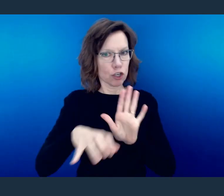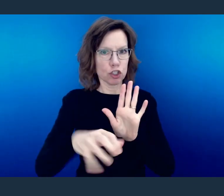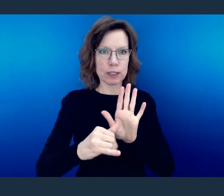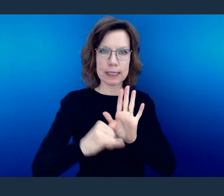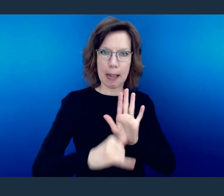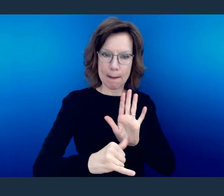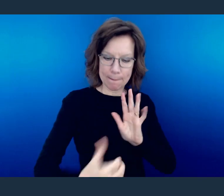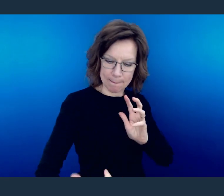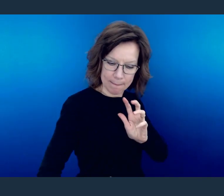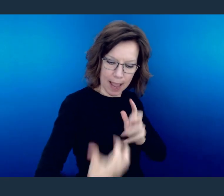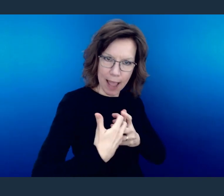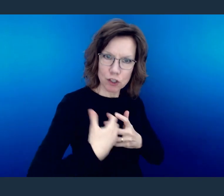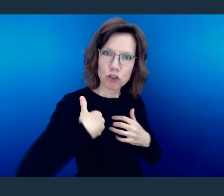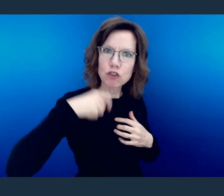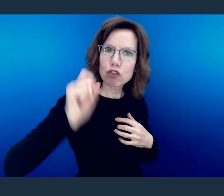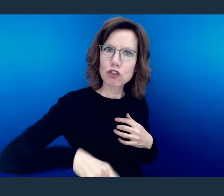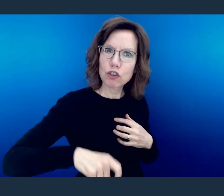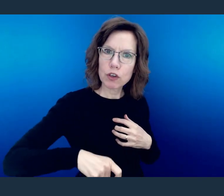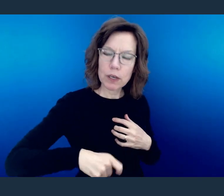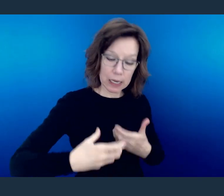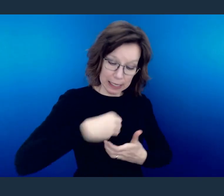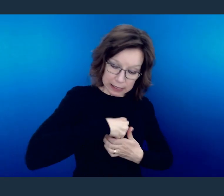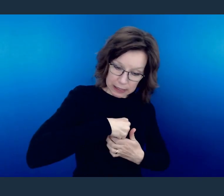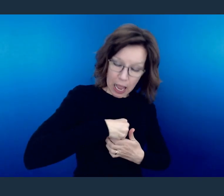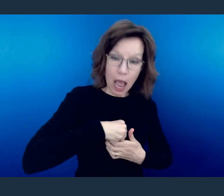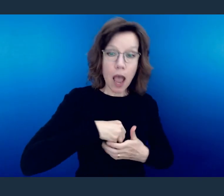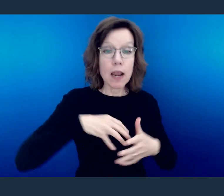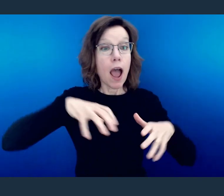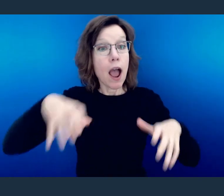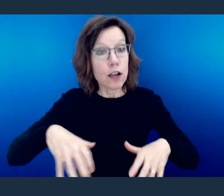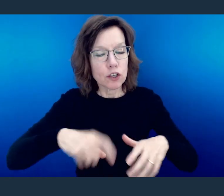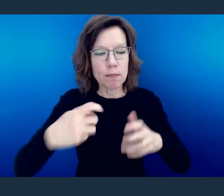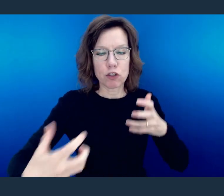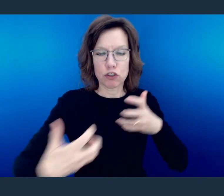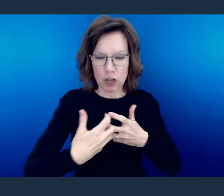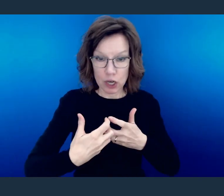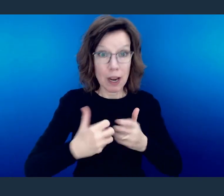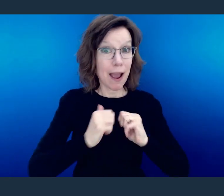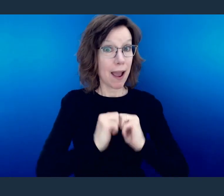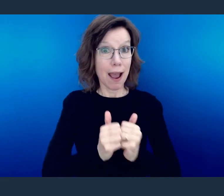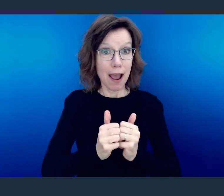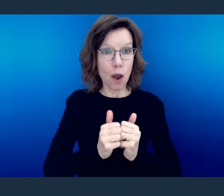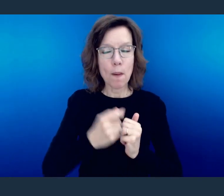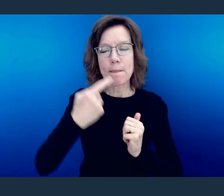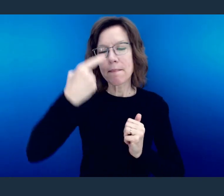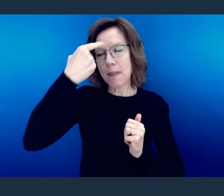of you, and therefore, to do that, you have to transform your mind!